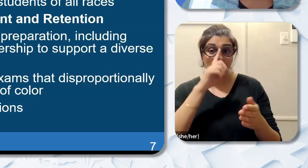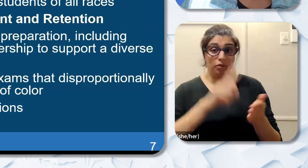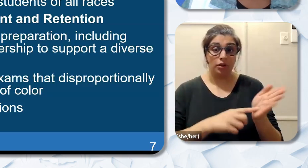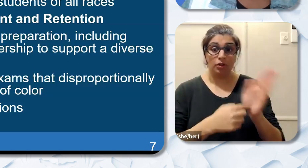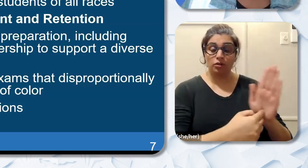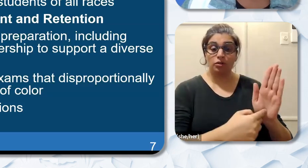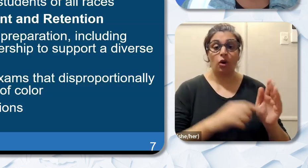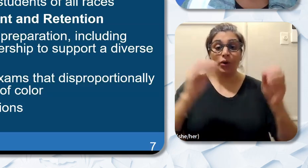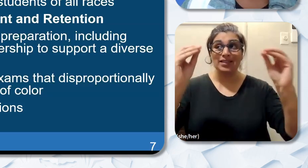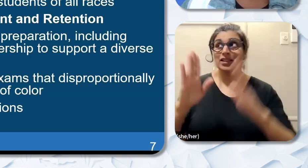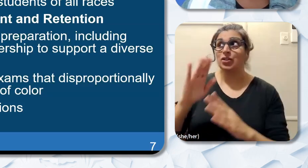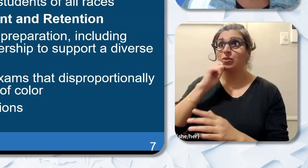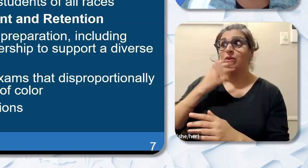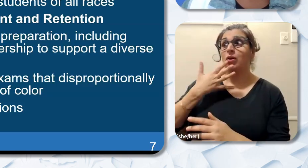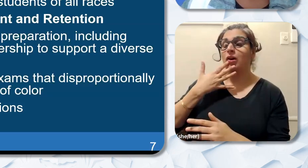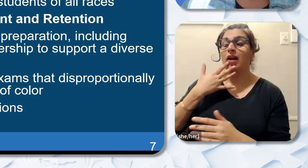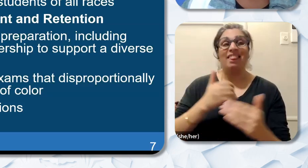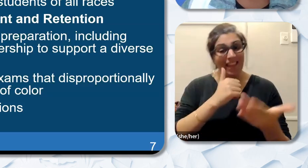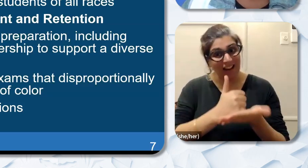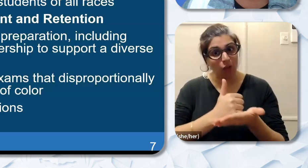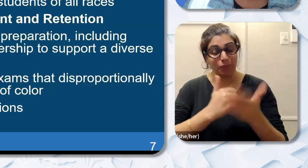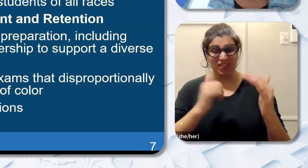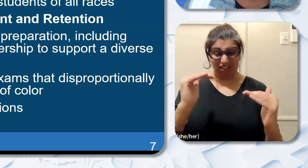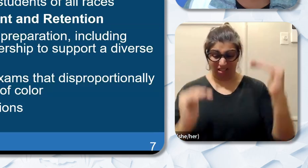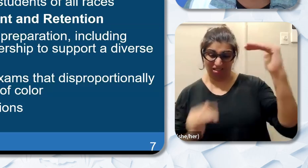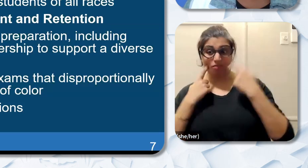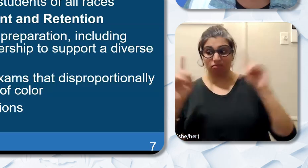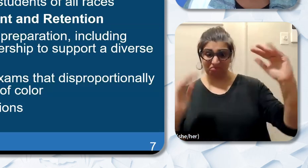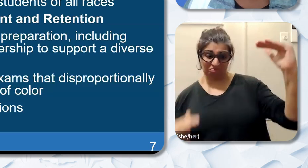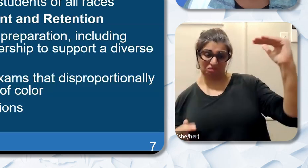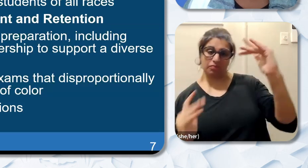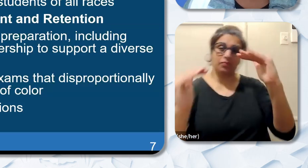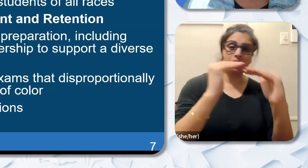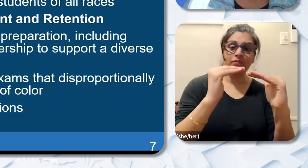color help close the achievement gaps for students of color and are highly rated by students of all